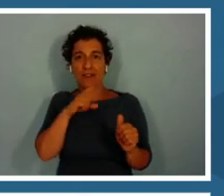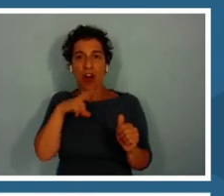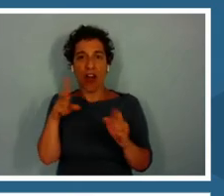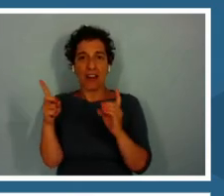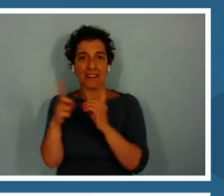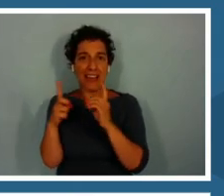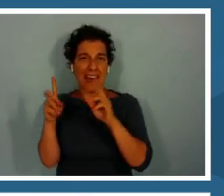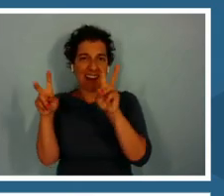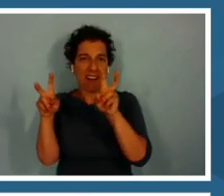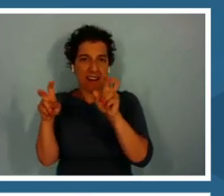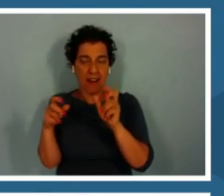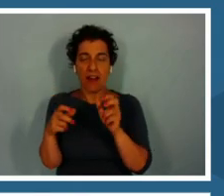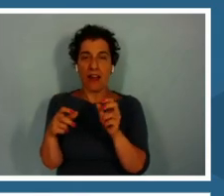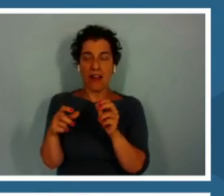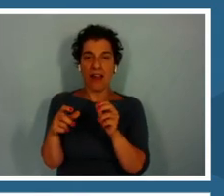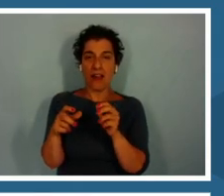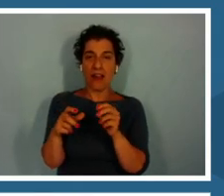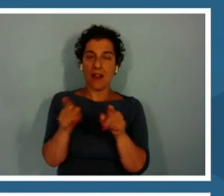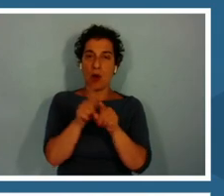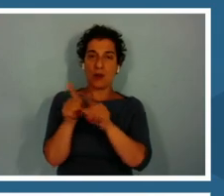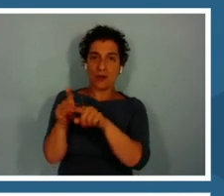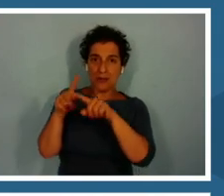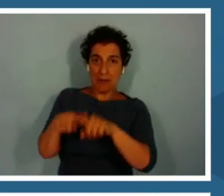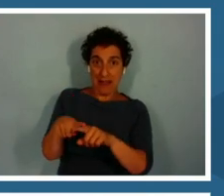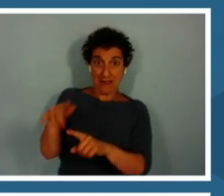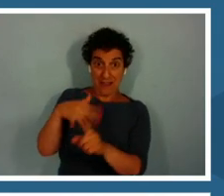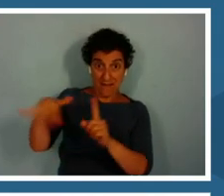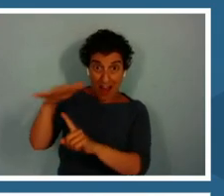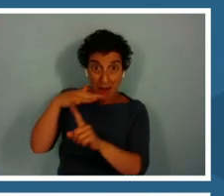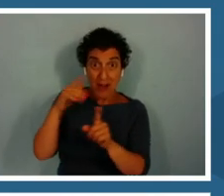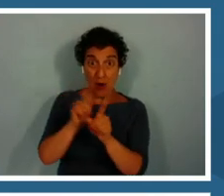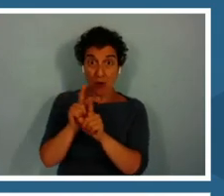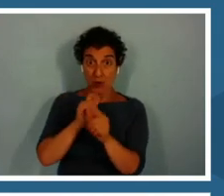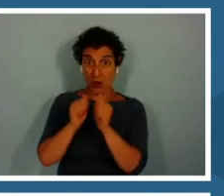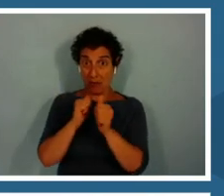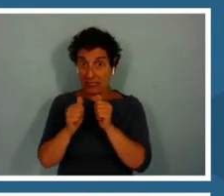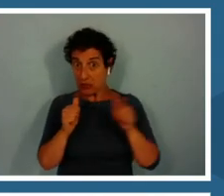That also depends on the environment and competition they are facing.